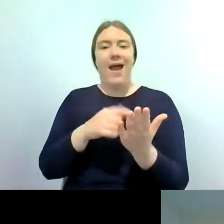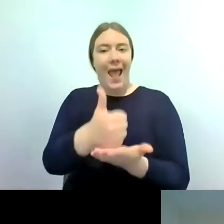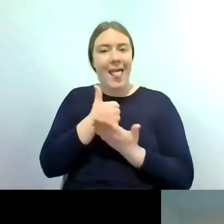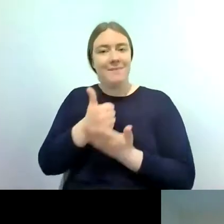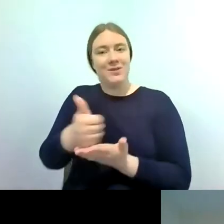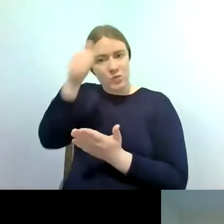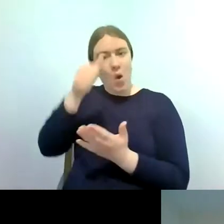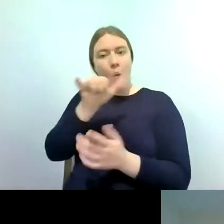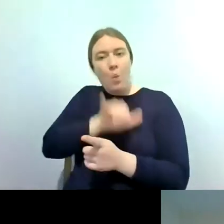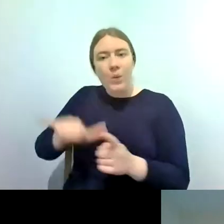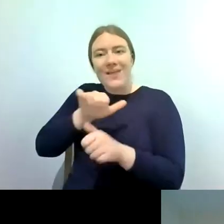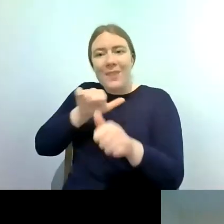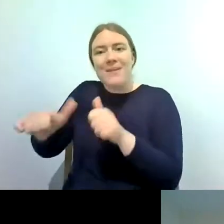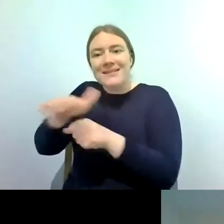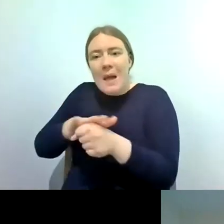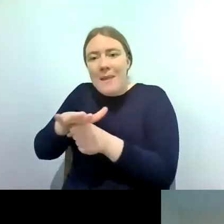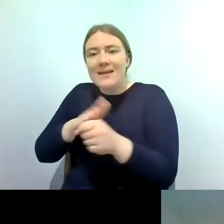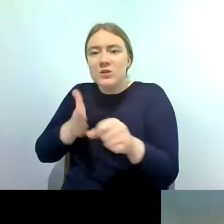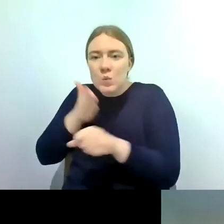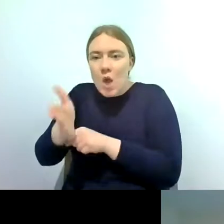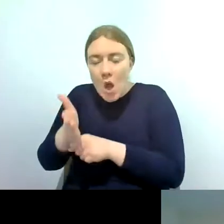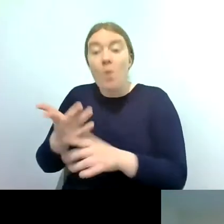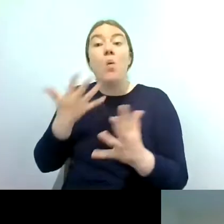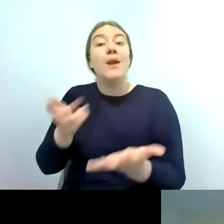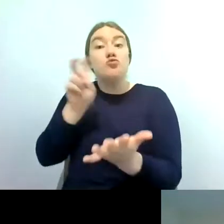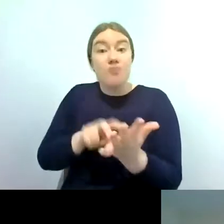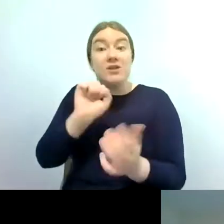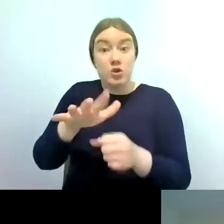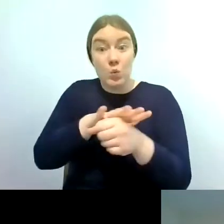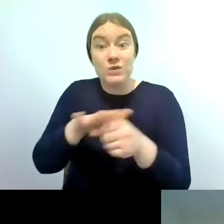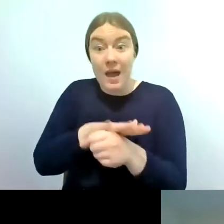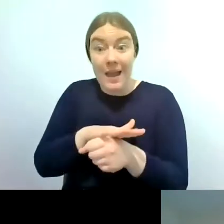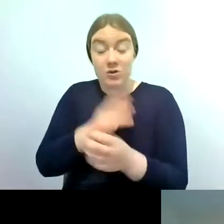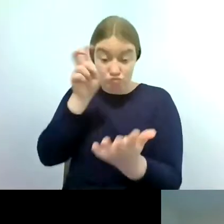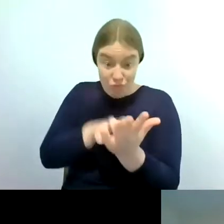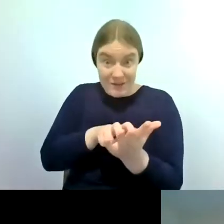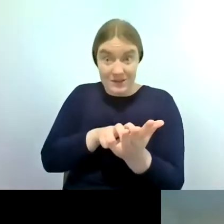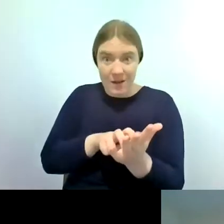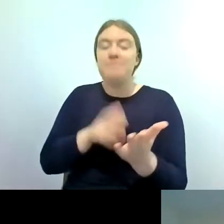registered your site it's really important to make sure you survey the same place each time